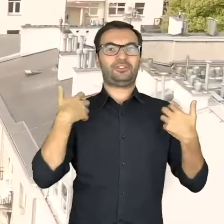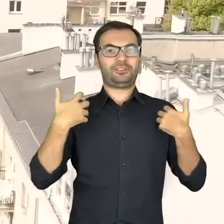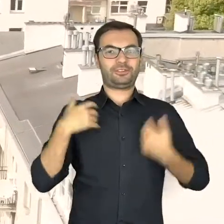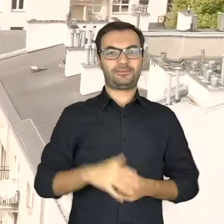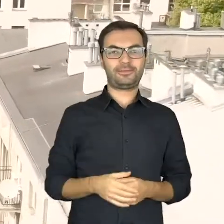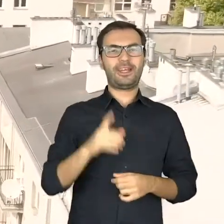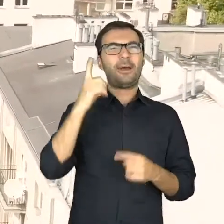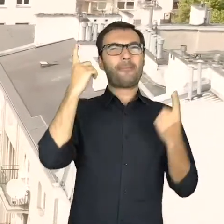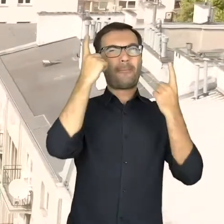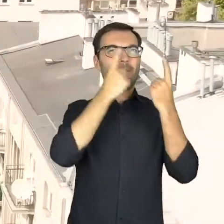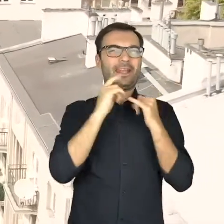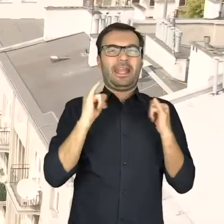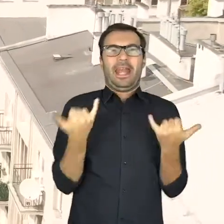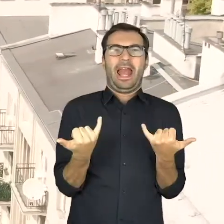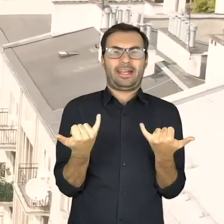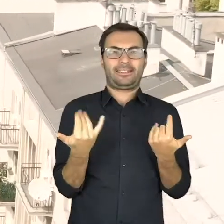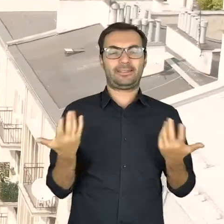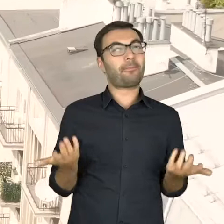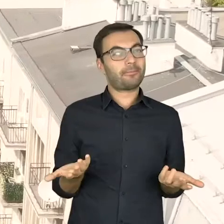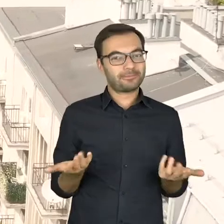You’d think- how’s that possible?